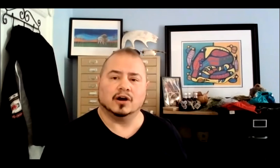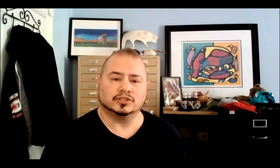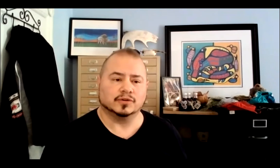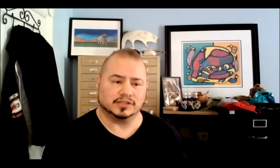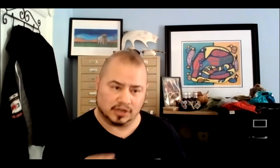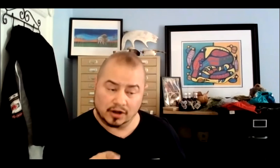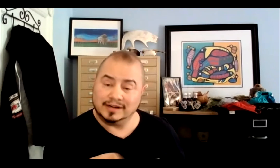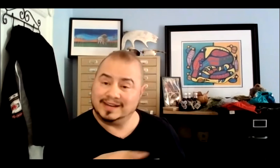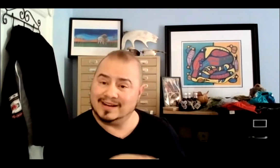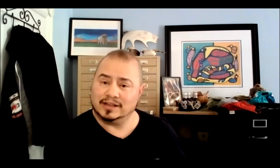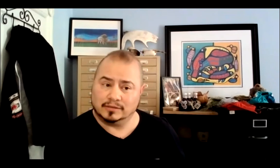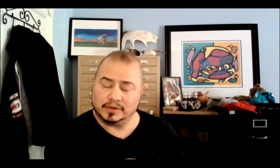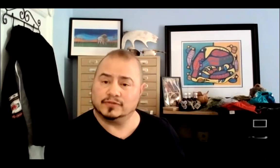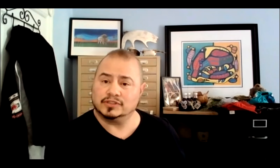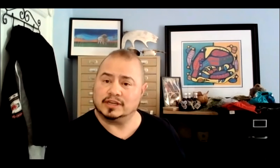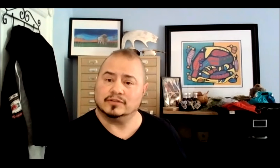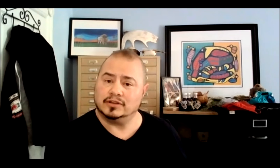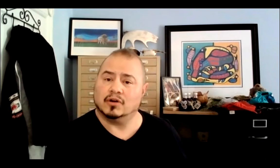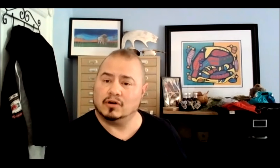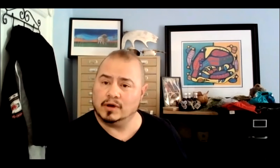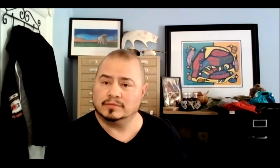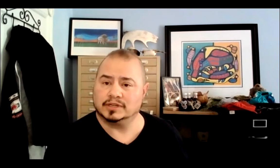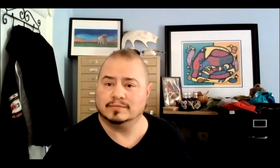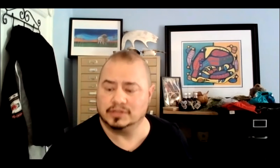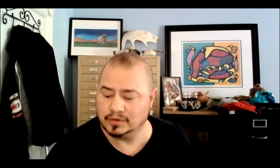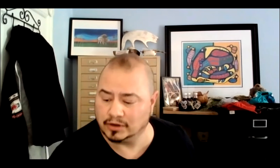also has a garden down at the Bickford Centre that you're all welcome to come to